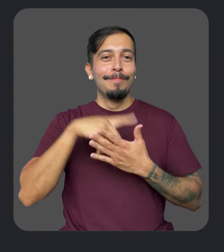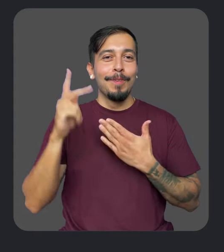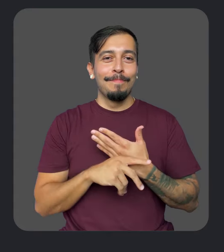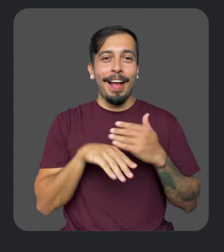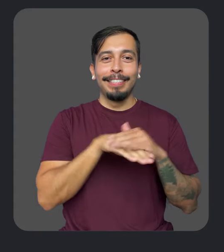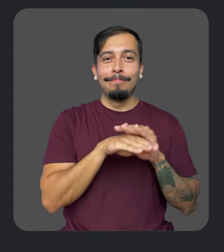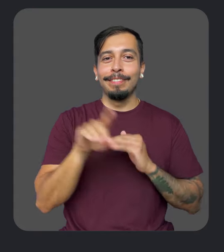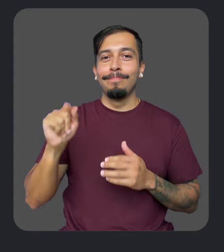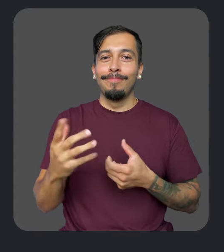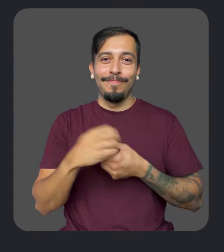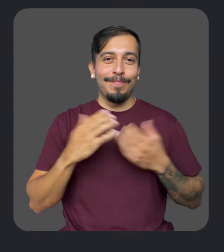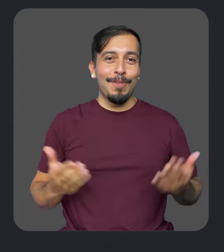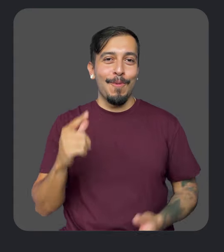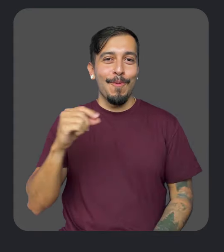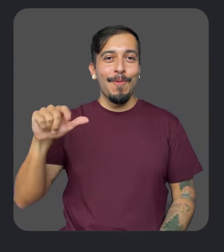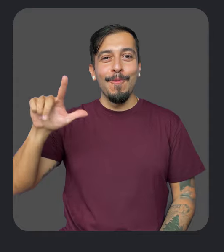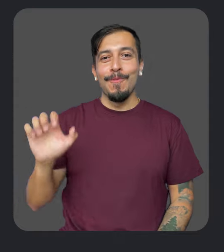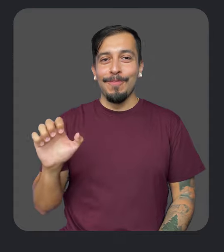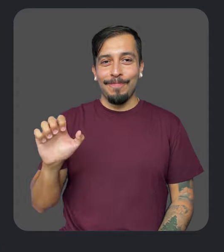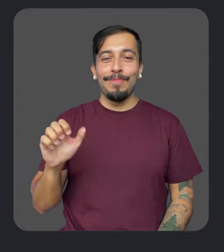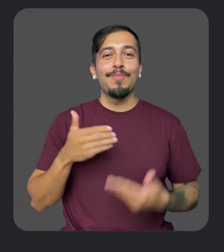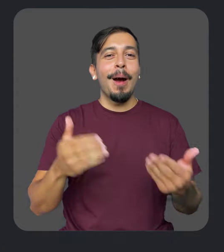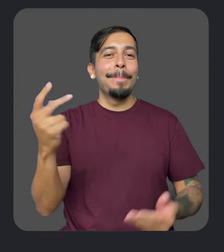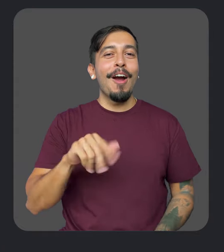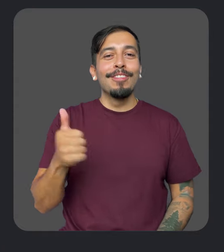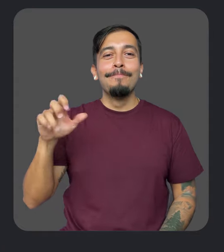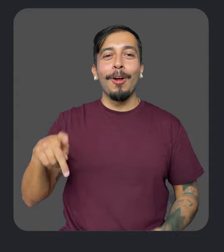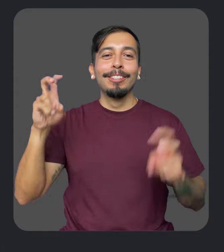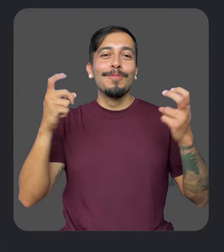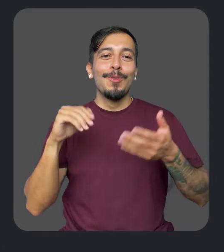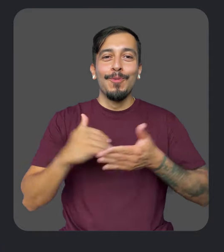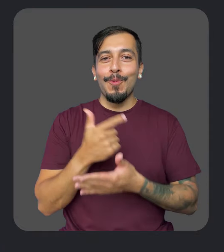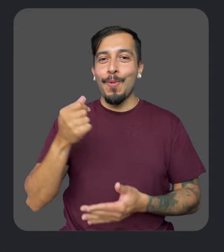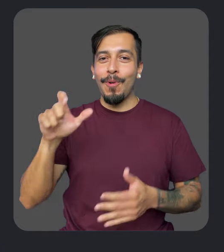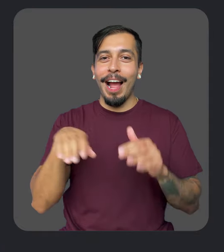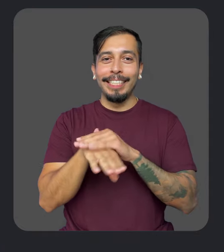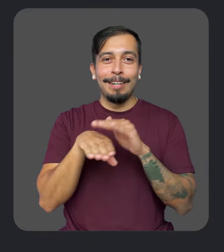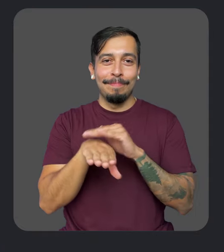for Accessibility & Disability Inclusion here at Google. Welcome back to another episode of What's New in Google Accessibility,